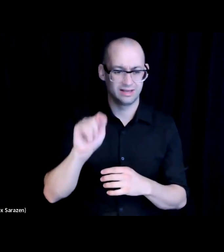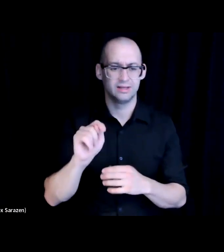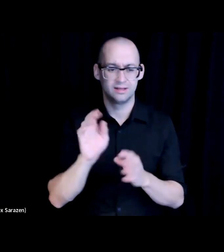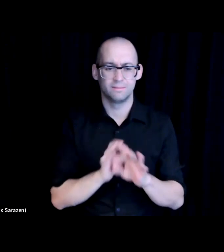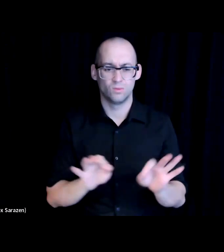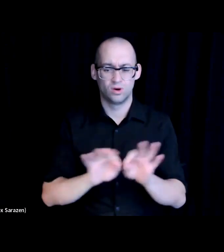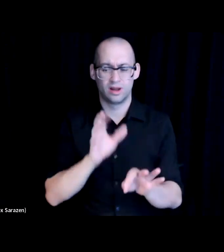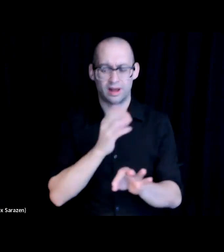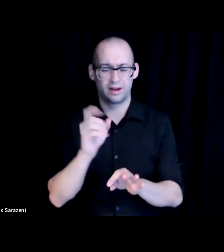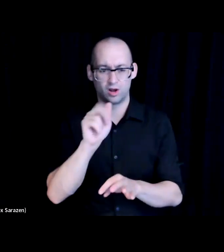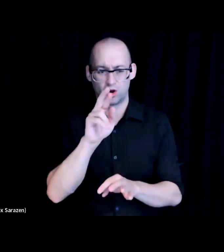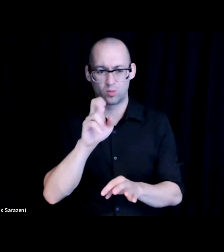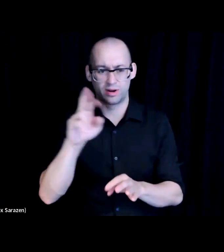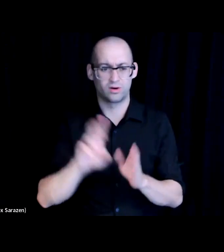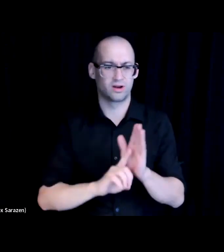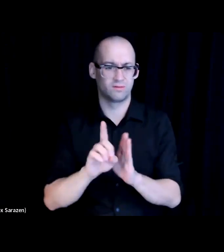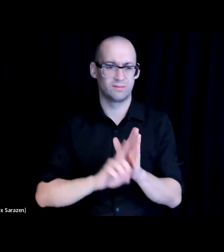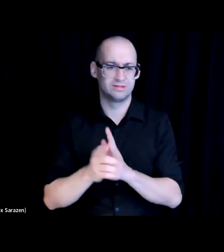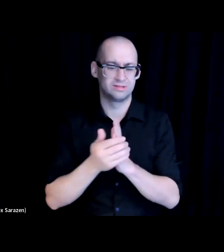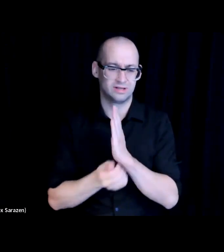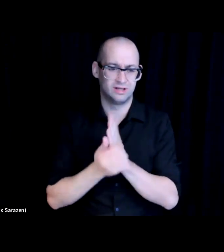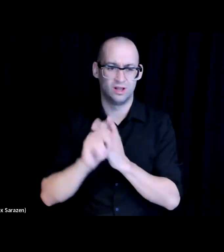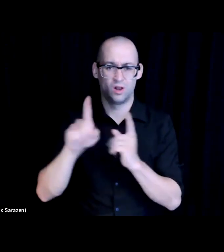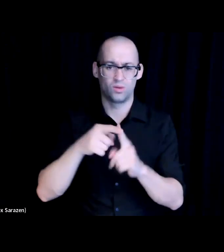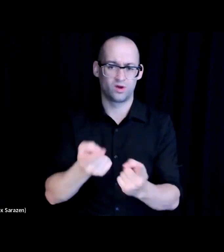Once they graduate from the program, they receive a stipend, they receive a laptop,